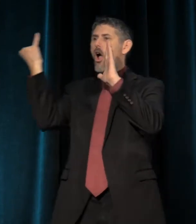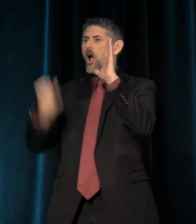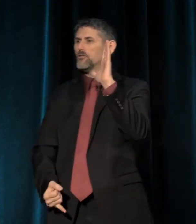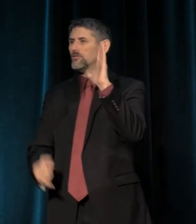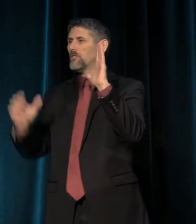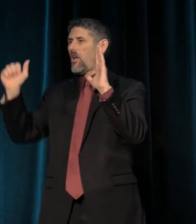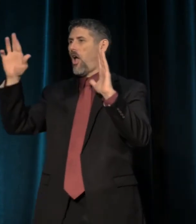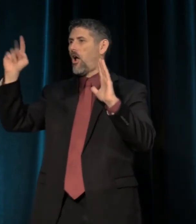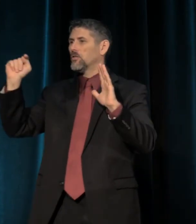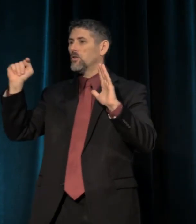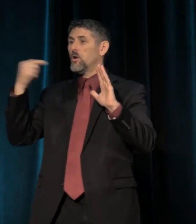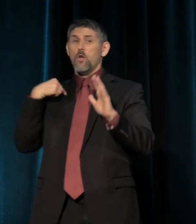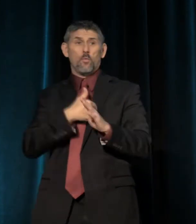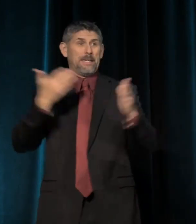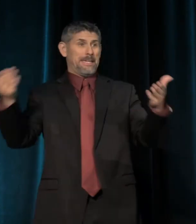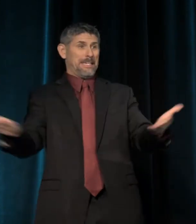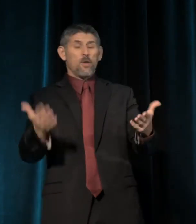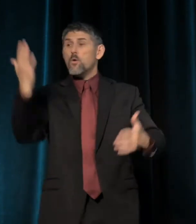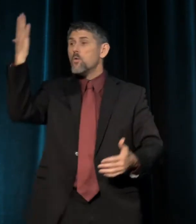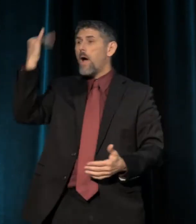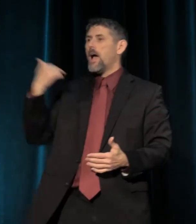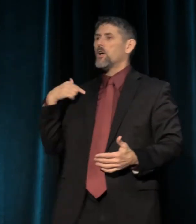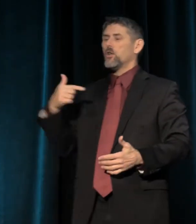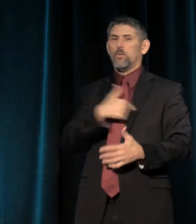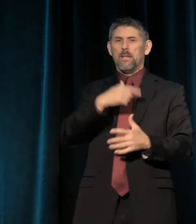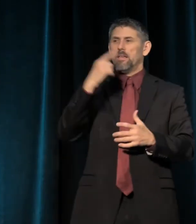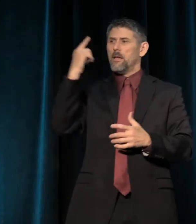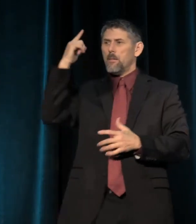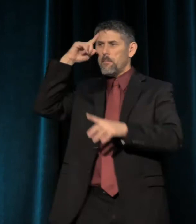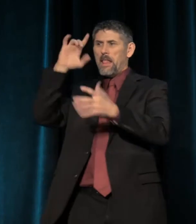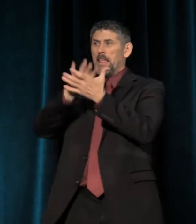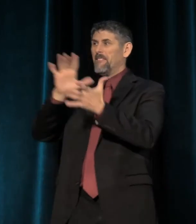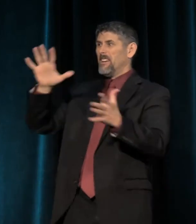We are also here because we believe the ugliness, right?